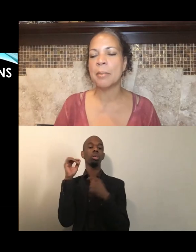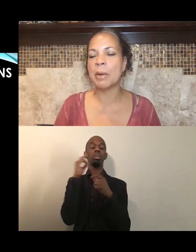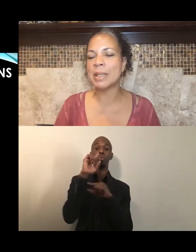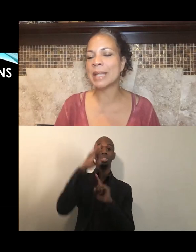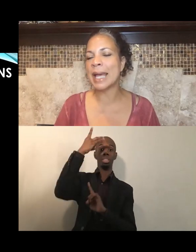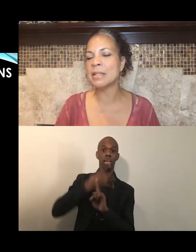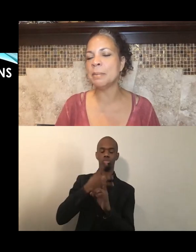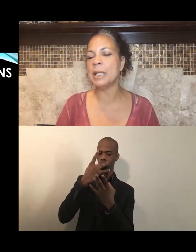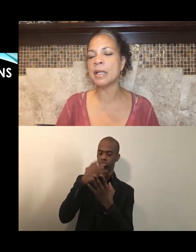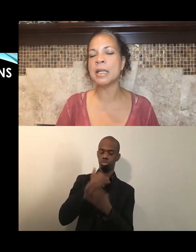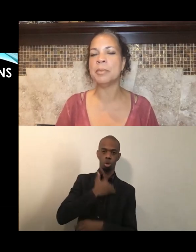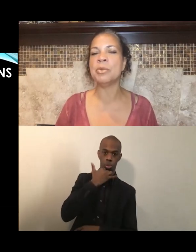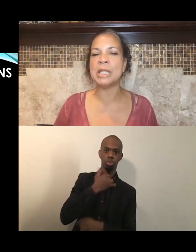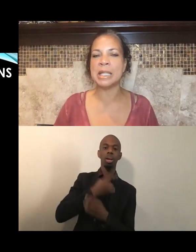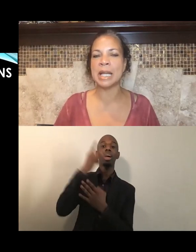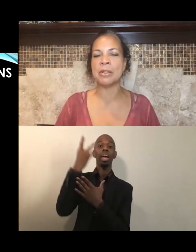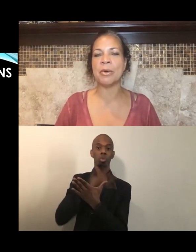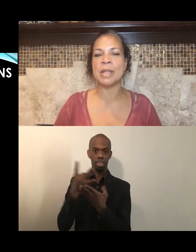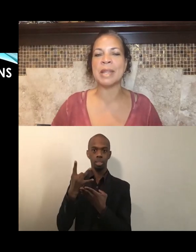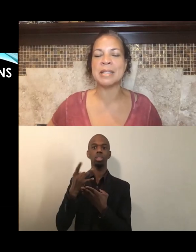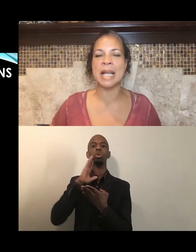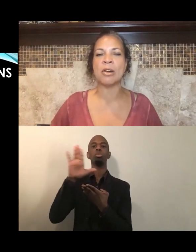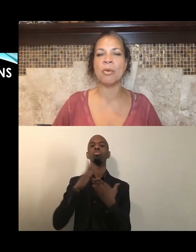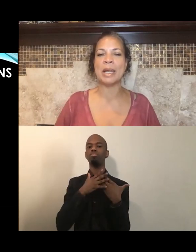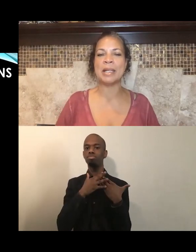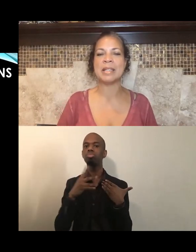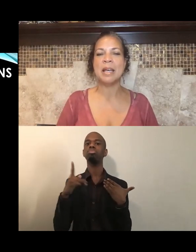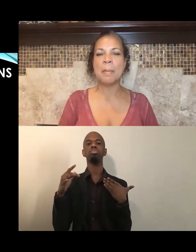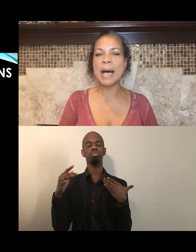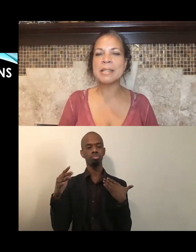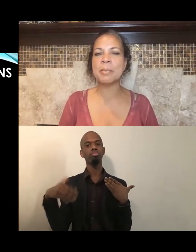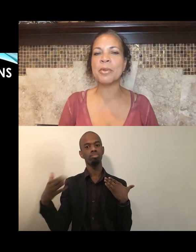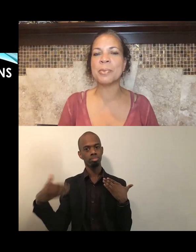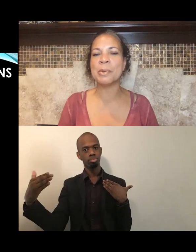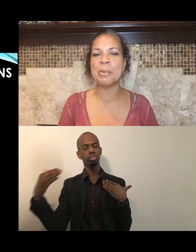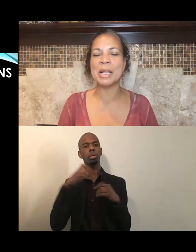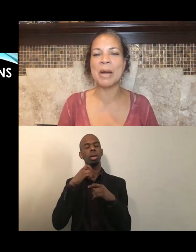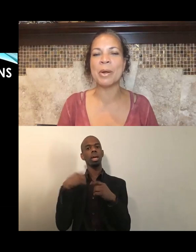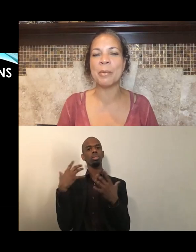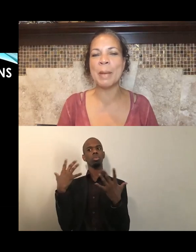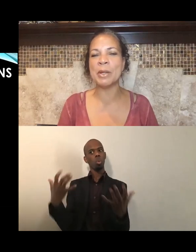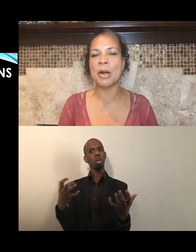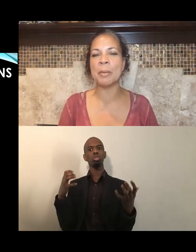But we'd like to be in community. And I know that that's not always possible, through a one hour webinar,